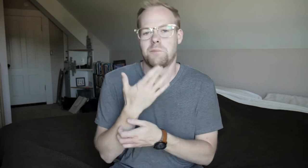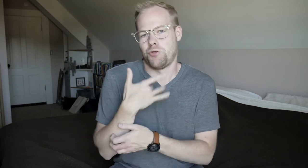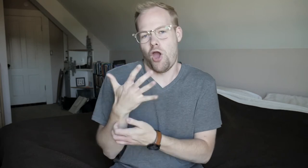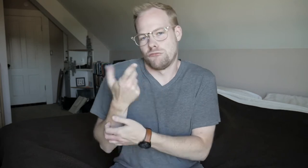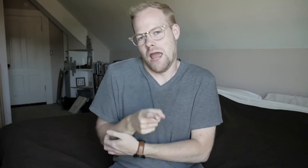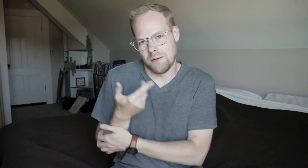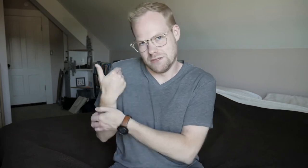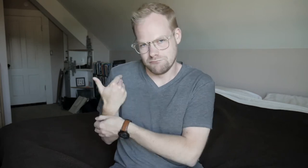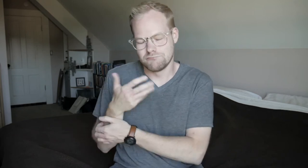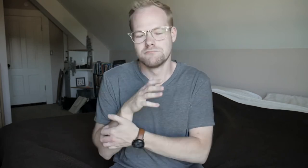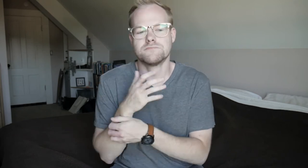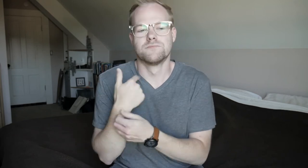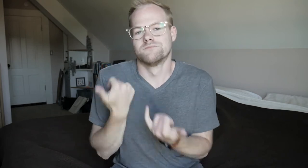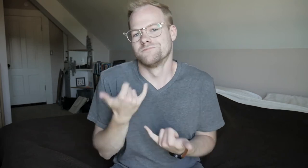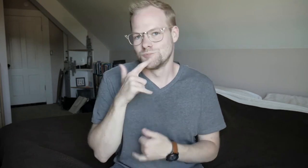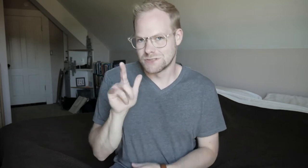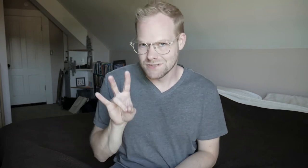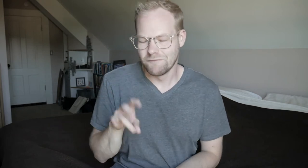My birthday already happened, I'm 27 now.